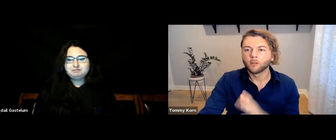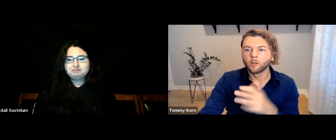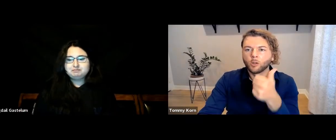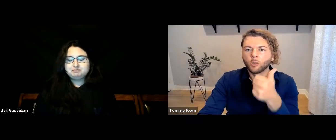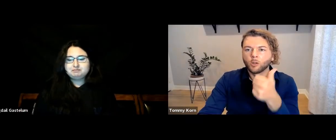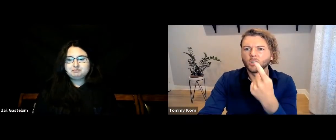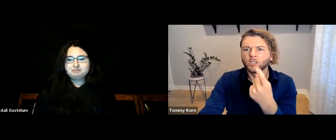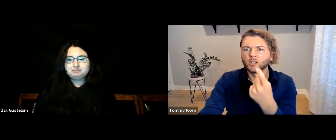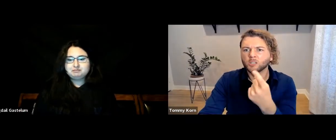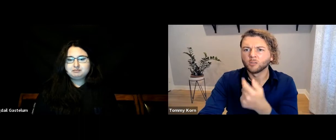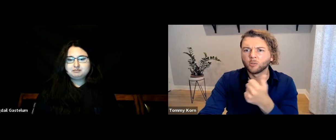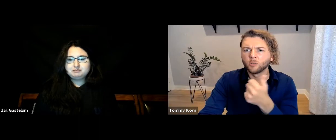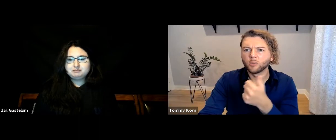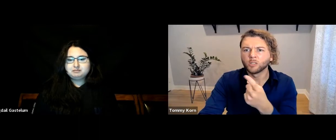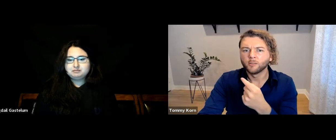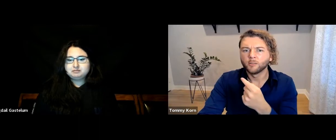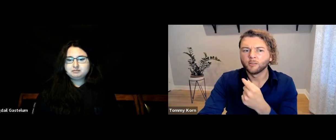Is there another question?